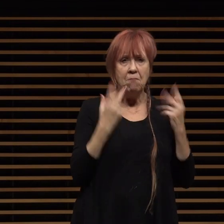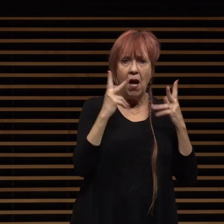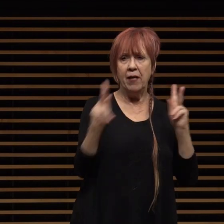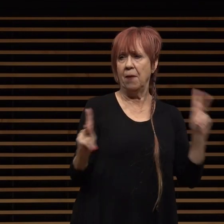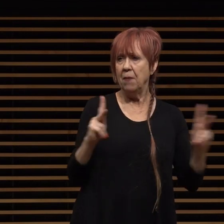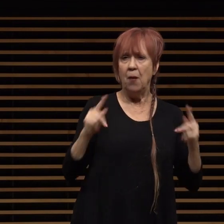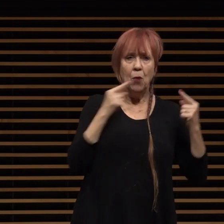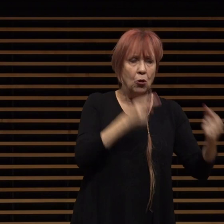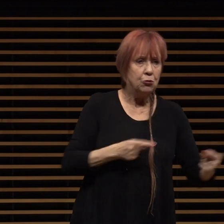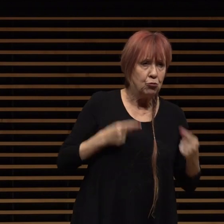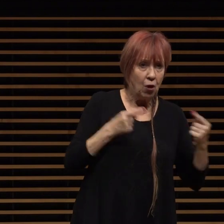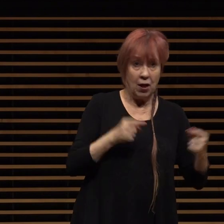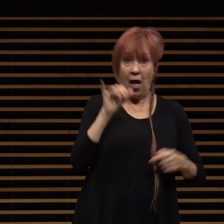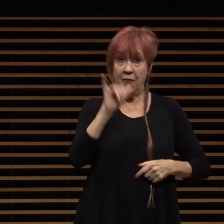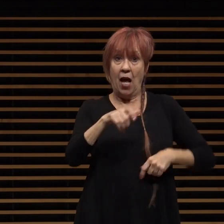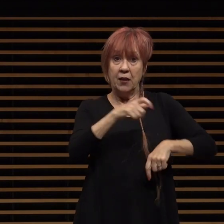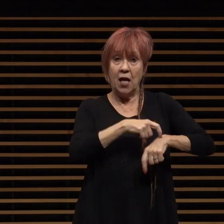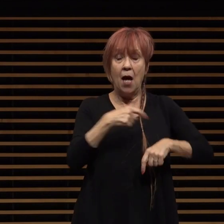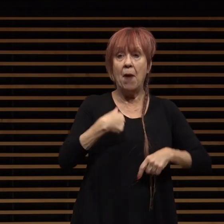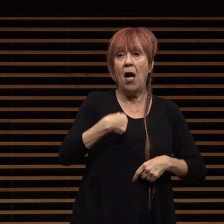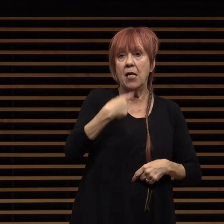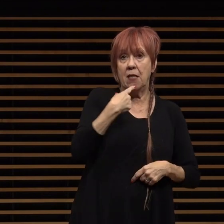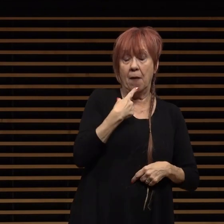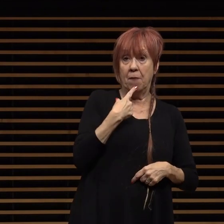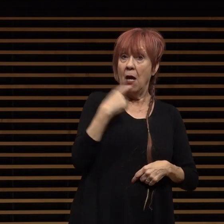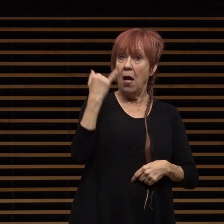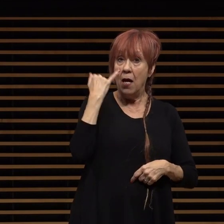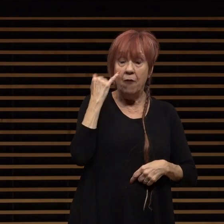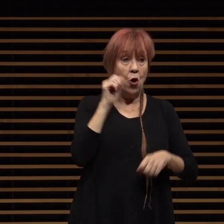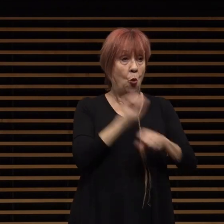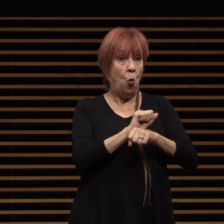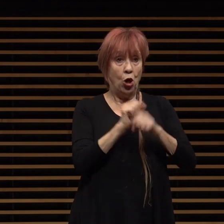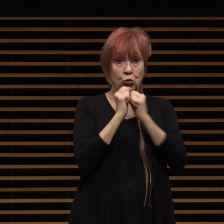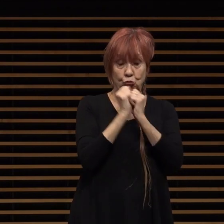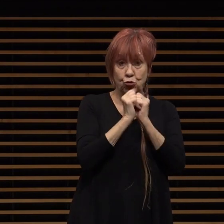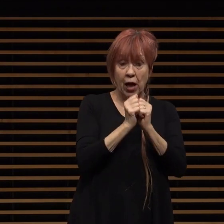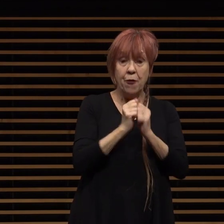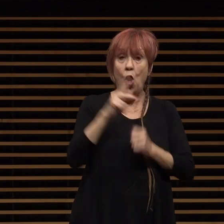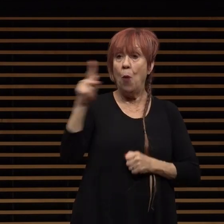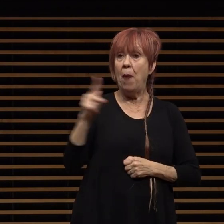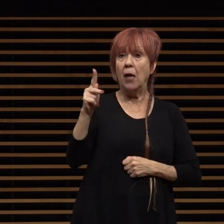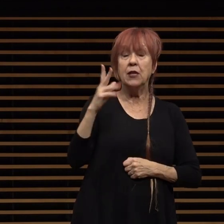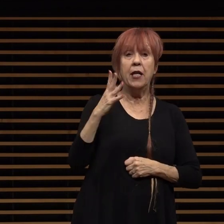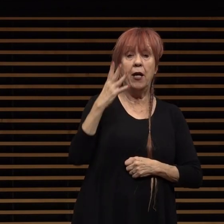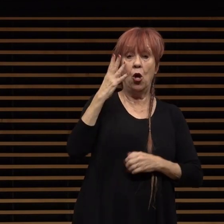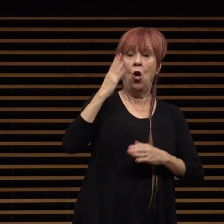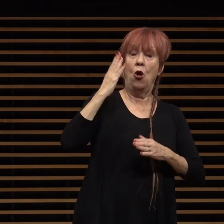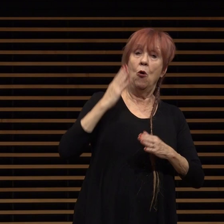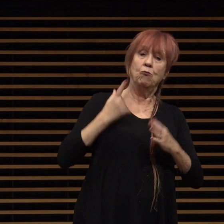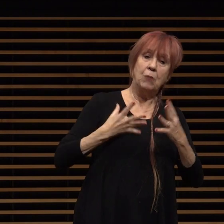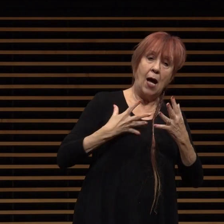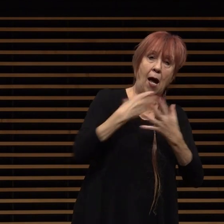time i said that by working together pasadena would come out of the pandemic